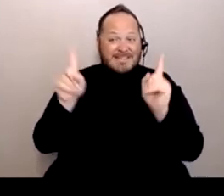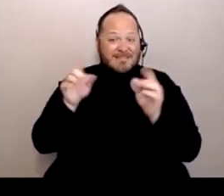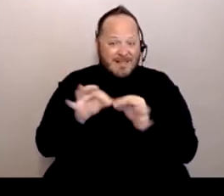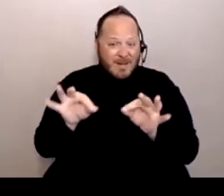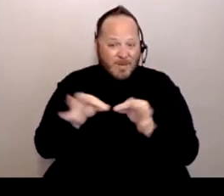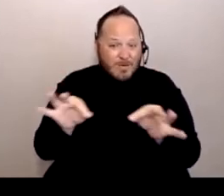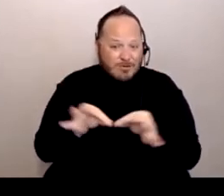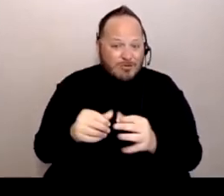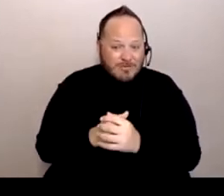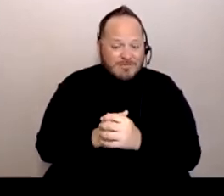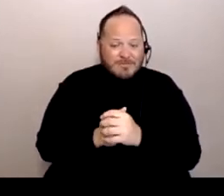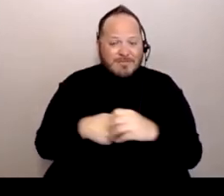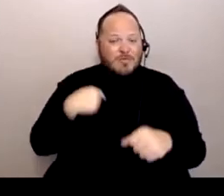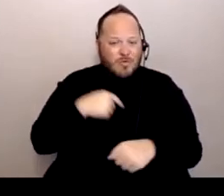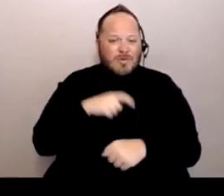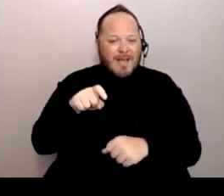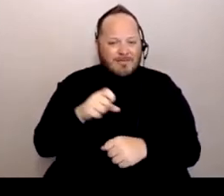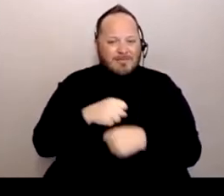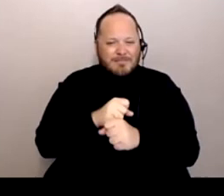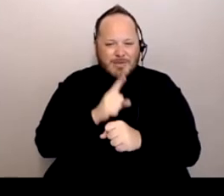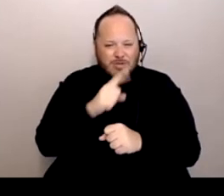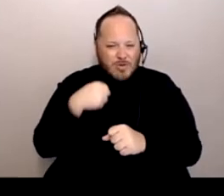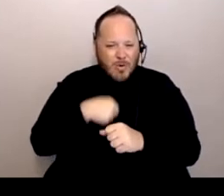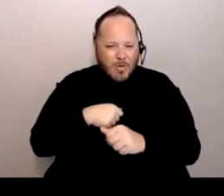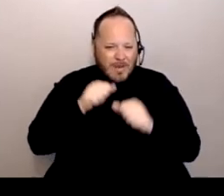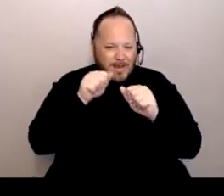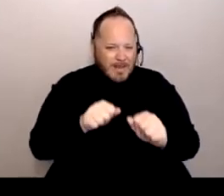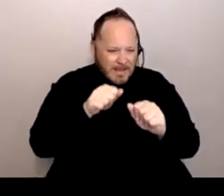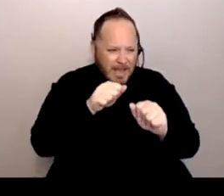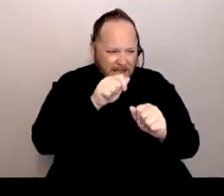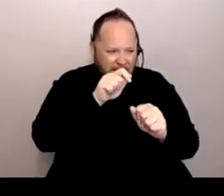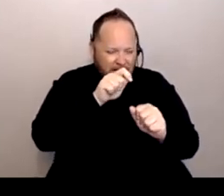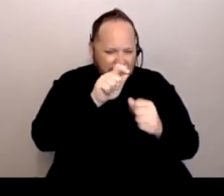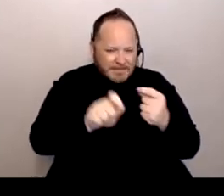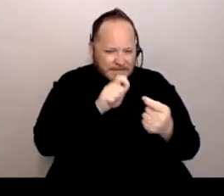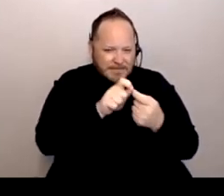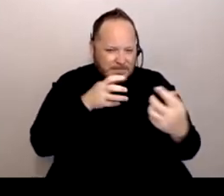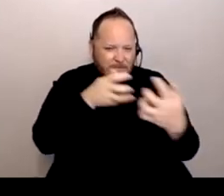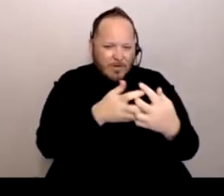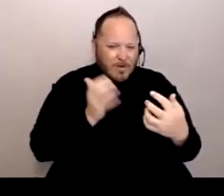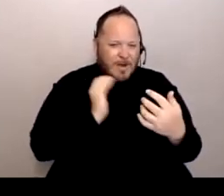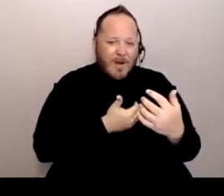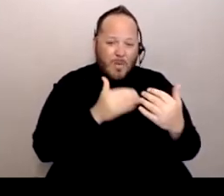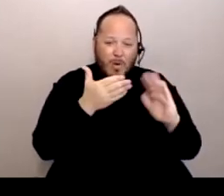that we're able to target our communities in a way that people are gonna get the most information